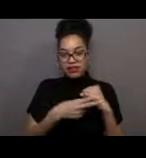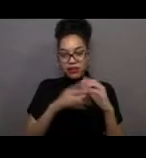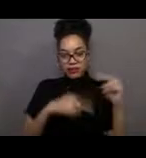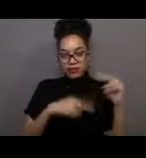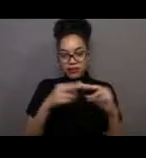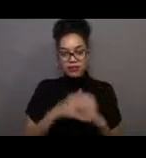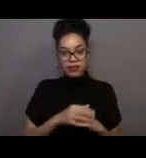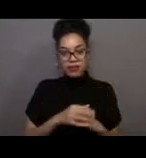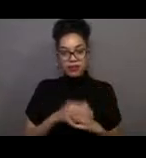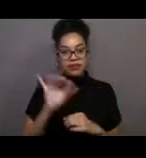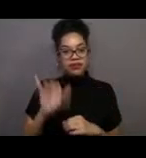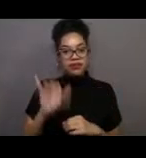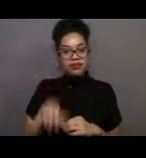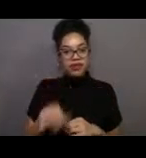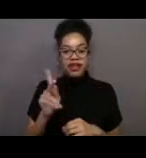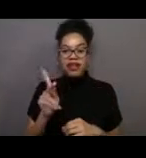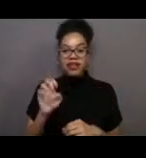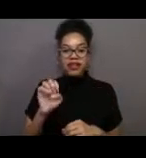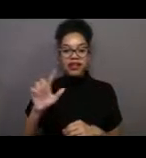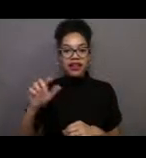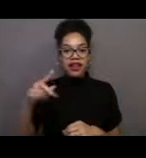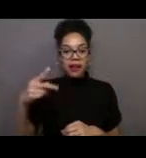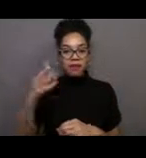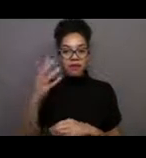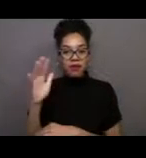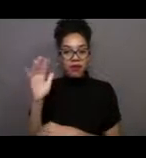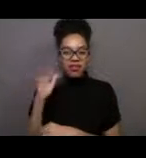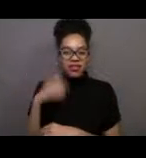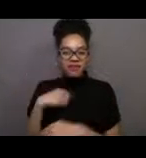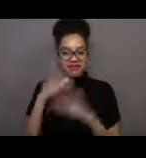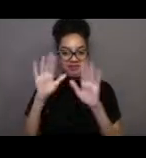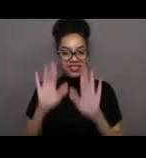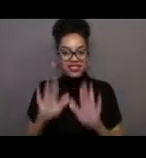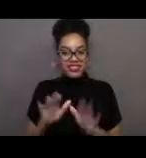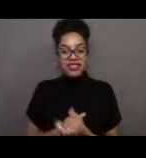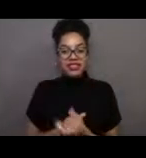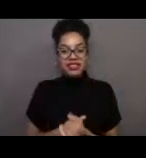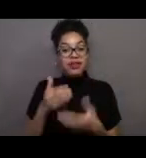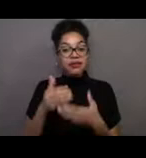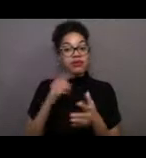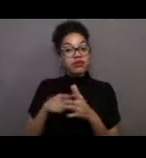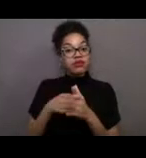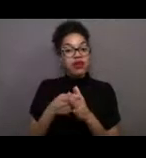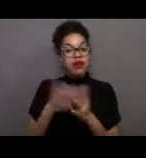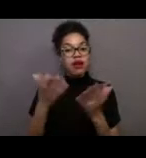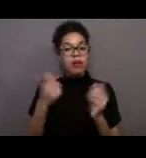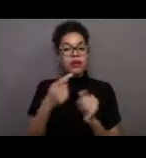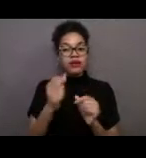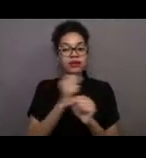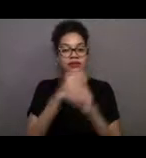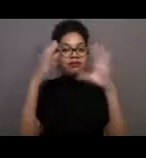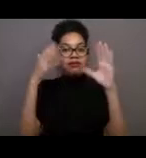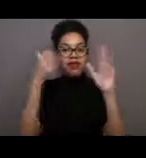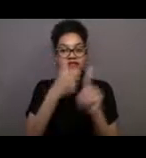some of my favorite things in the world. So before I get started, I want you to imagine yourself driving down the beautiful California coast.